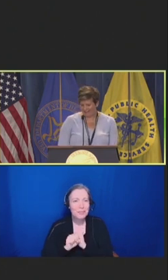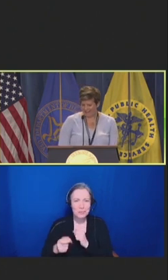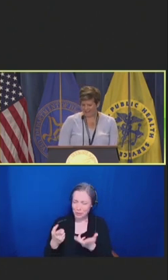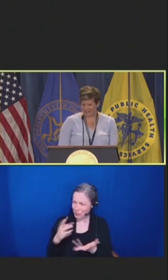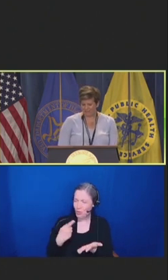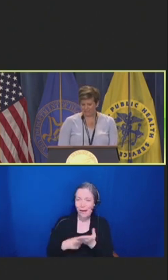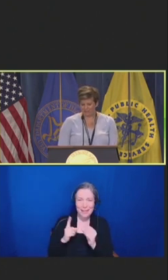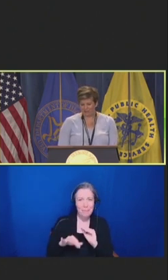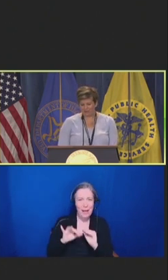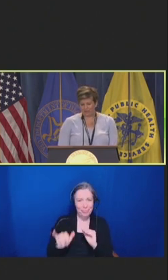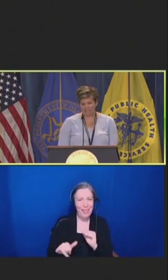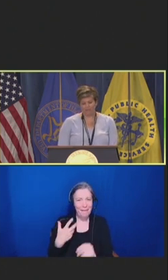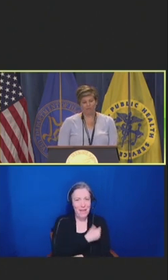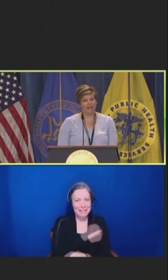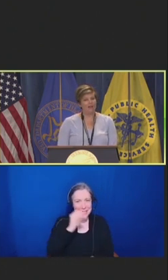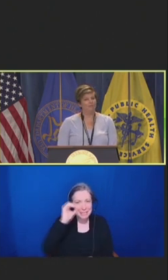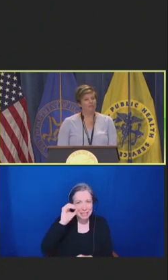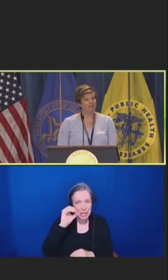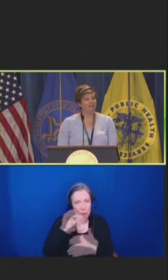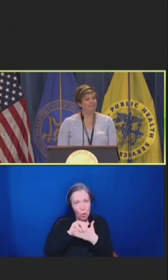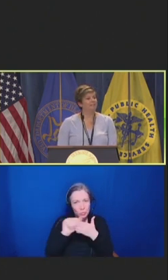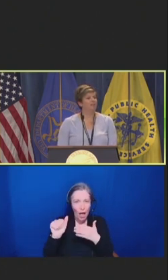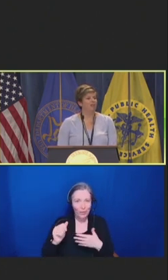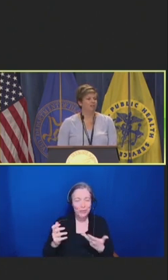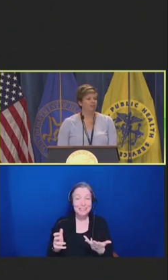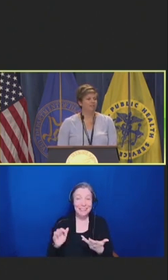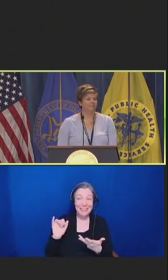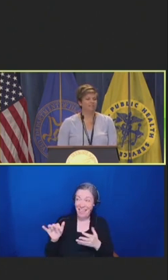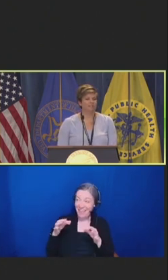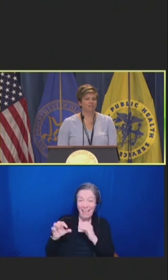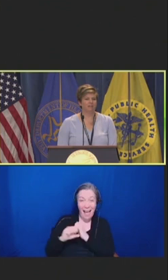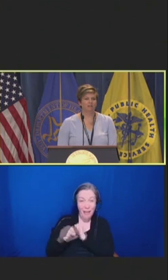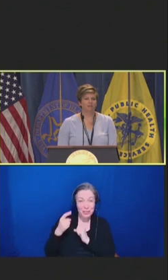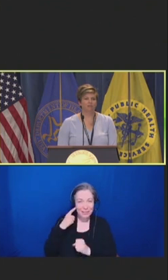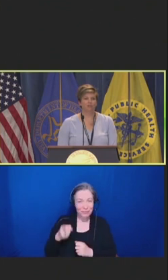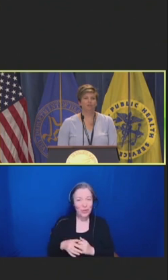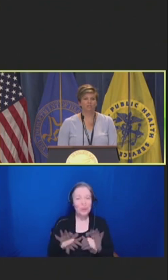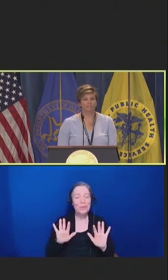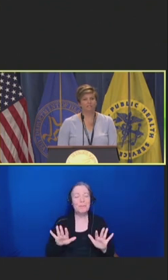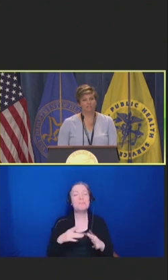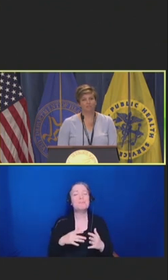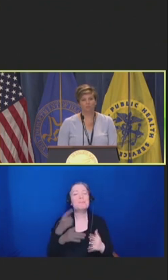And so, you know, I think now but in the long run, this is going to be hugely successful